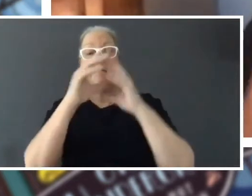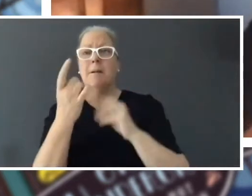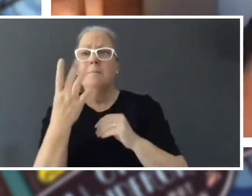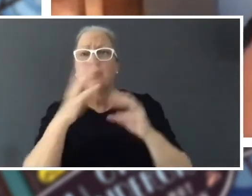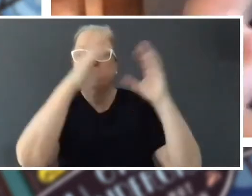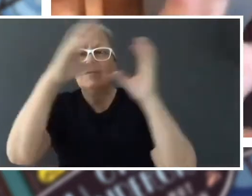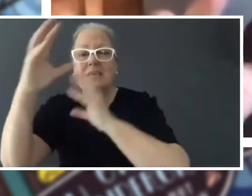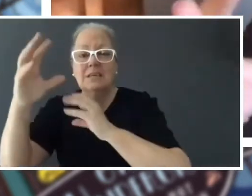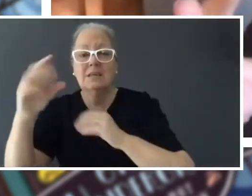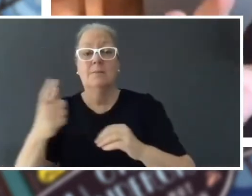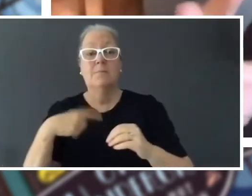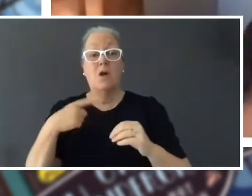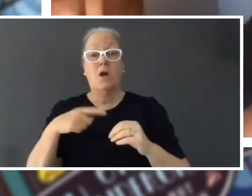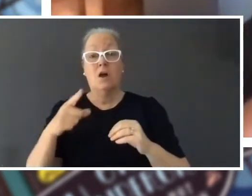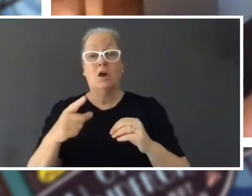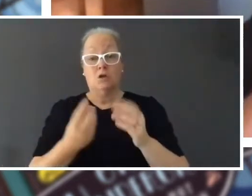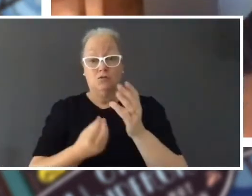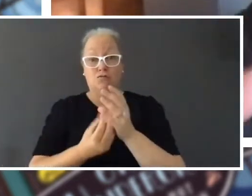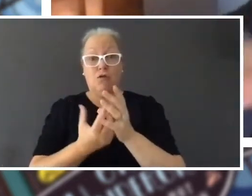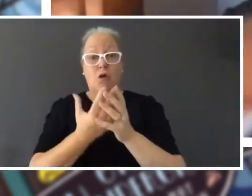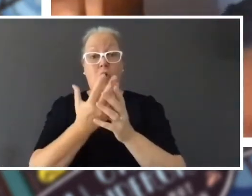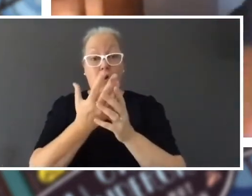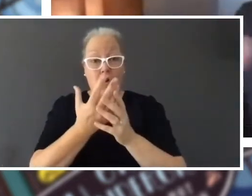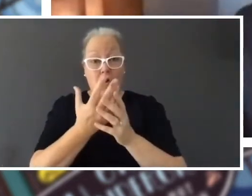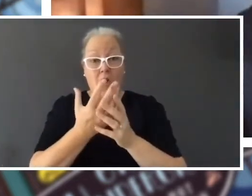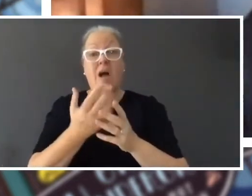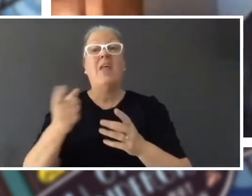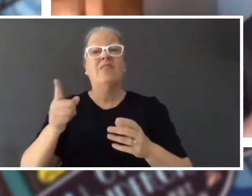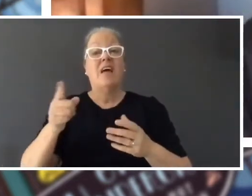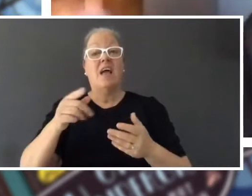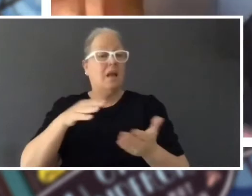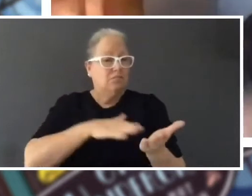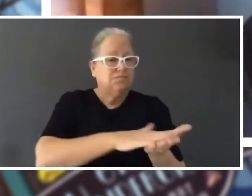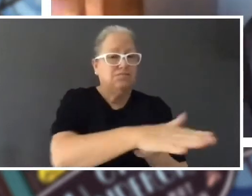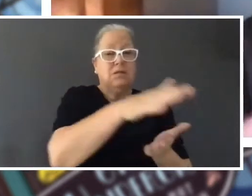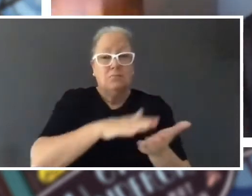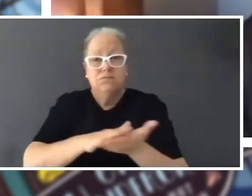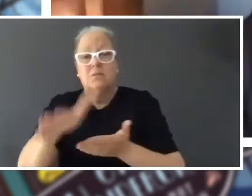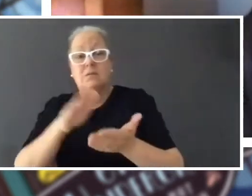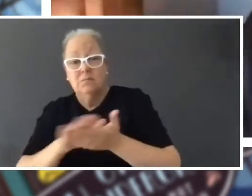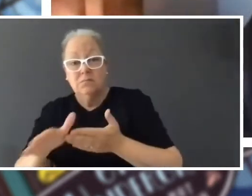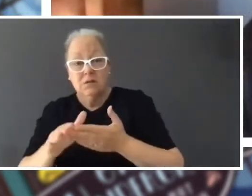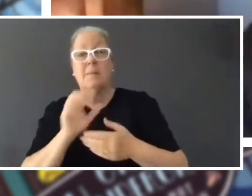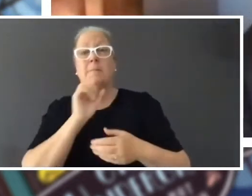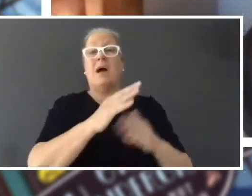been growing and as it grows they keep demolishing and bulldozing all the trees and replacing it with houses and streets and stuff. So, there's almost